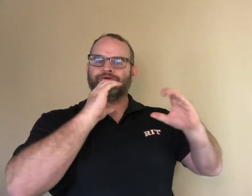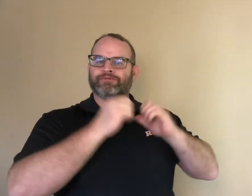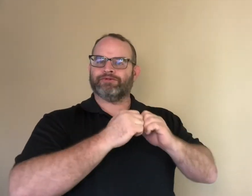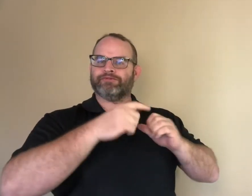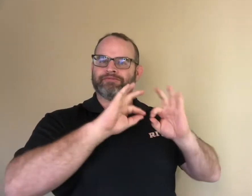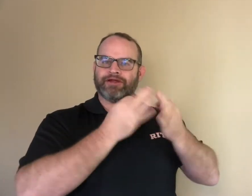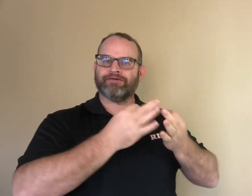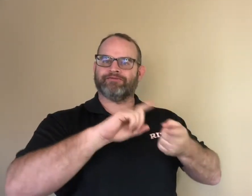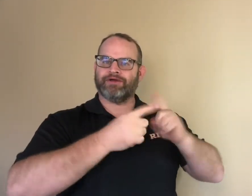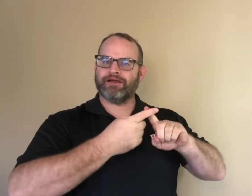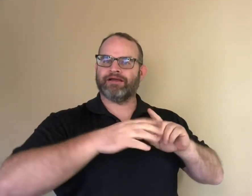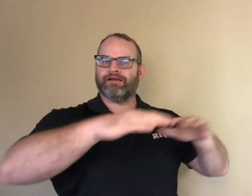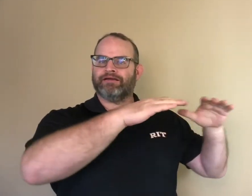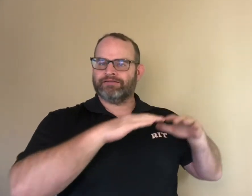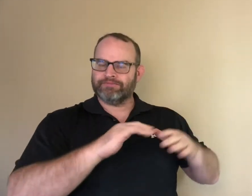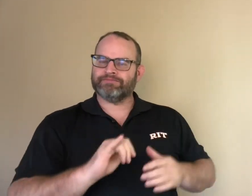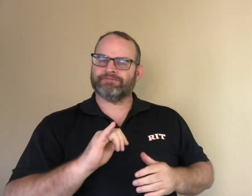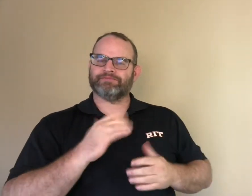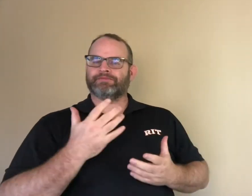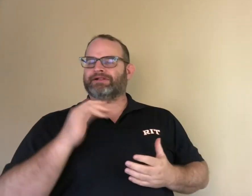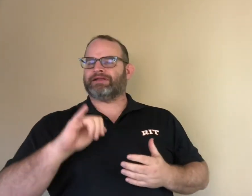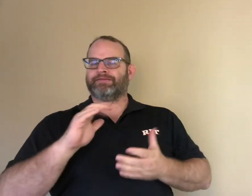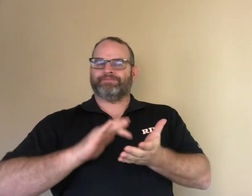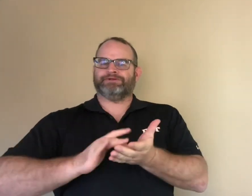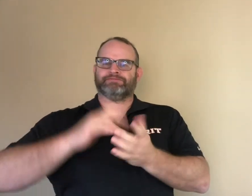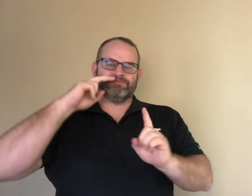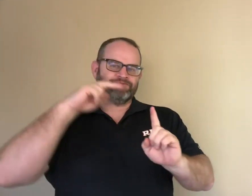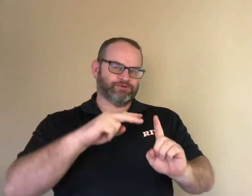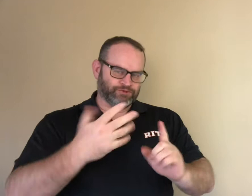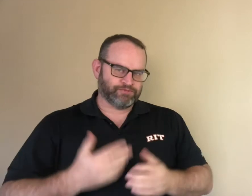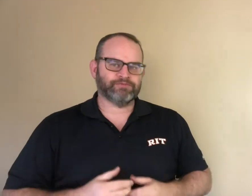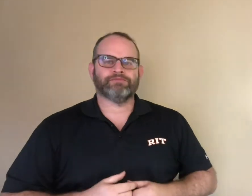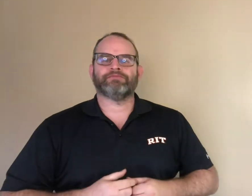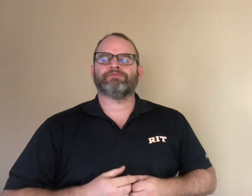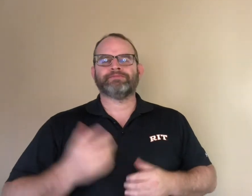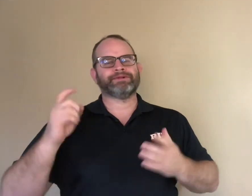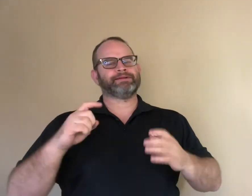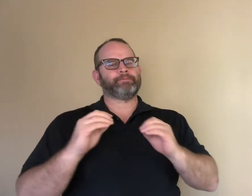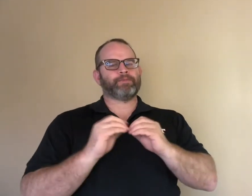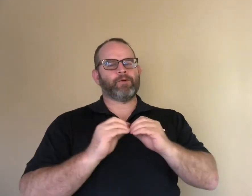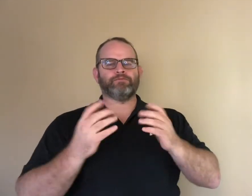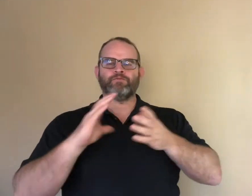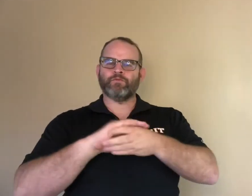With that, the child is able to hear and communicate with her family and friends. That reinforces the pathological perspective that deafness is a functional disorder or problem that needs to be fixed.